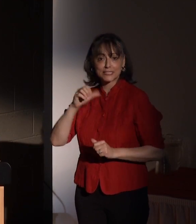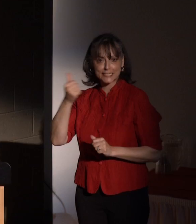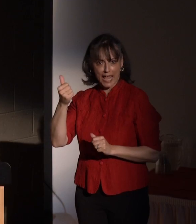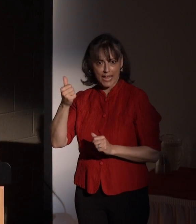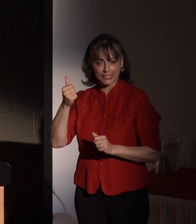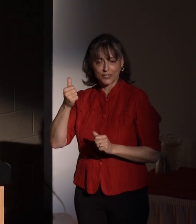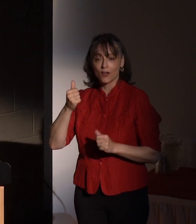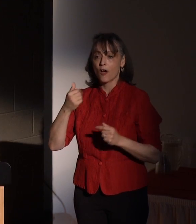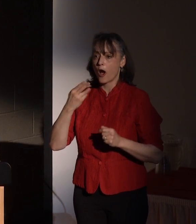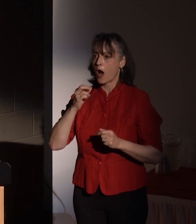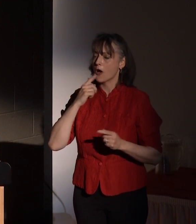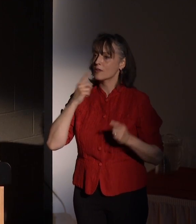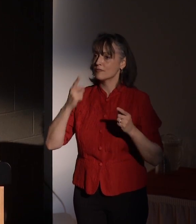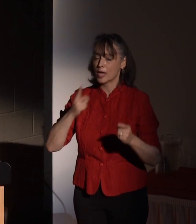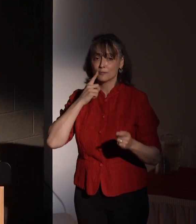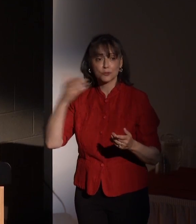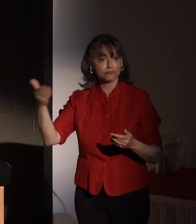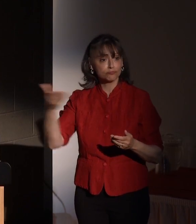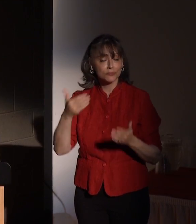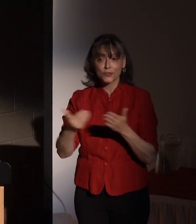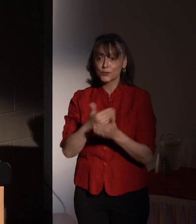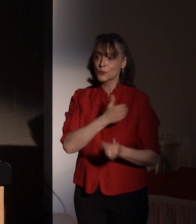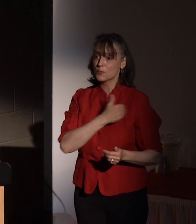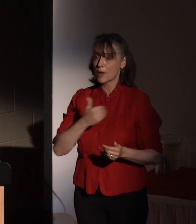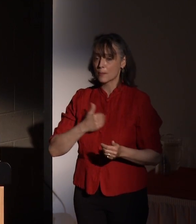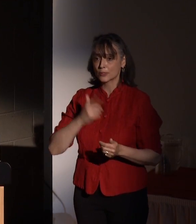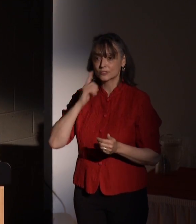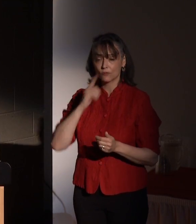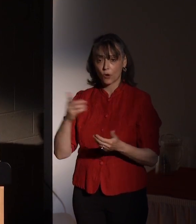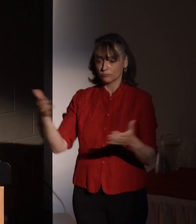welcome the innovators of 2013 into the fold.